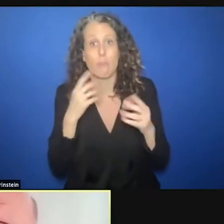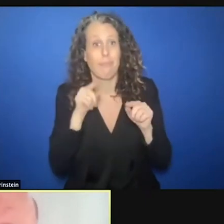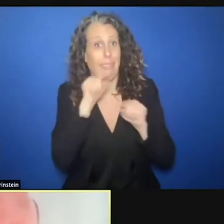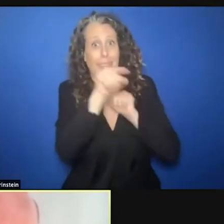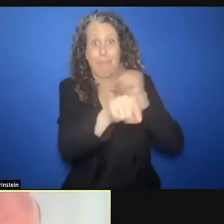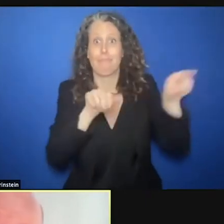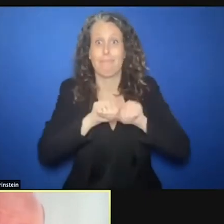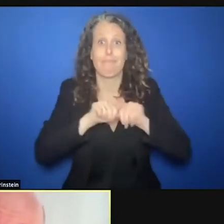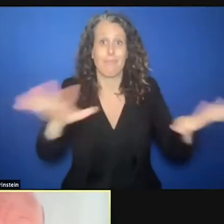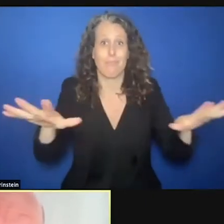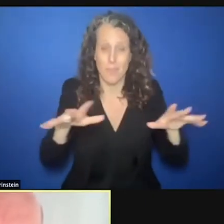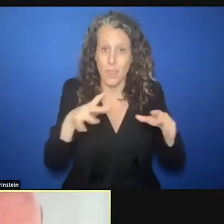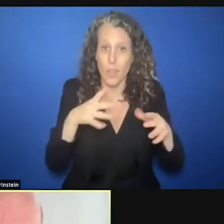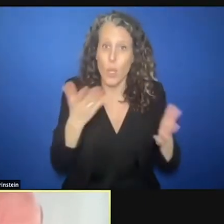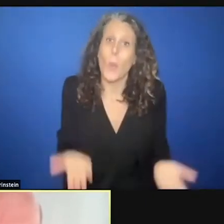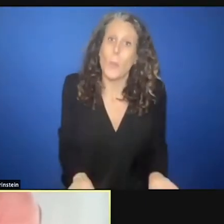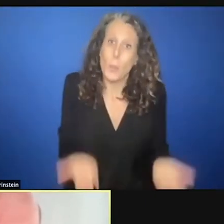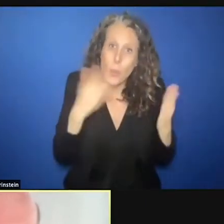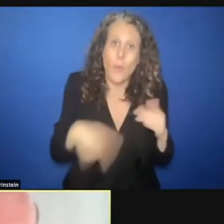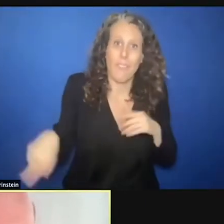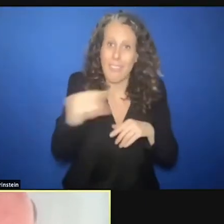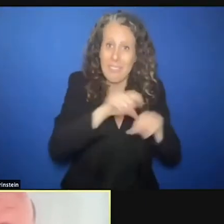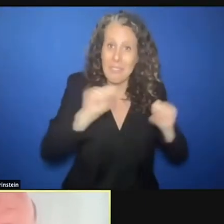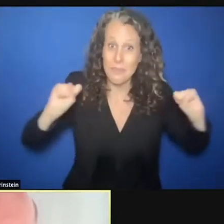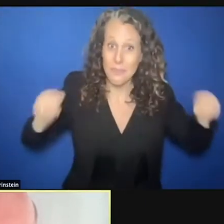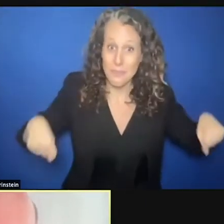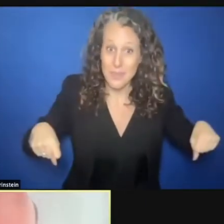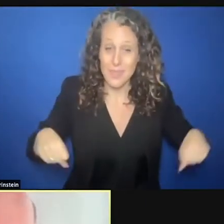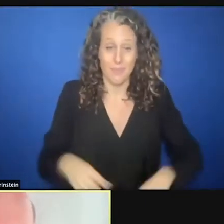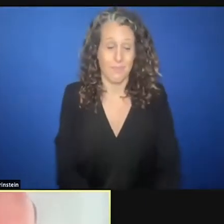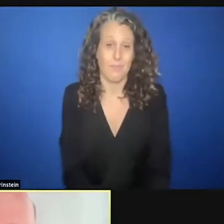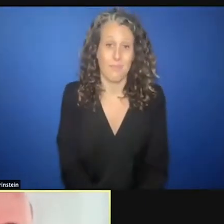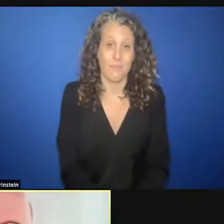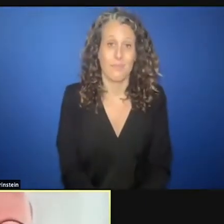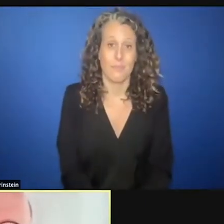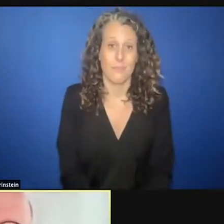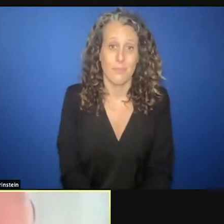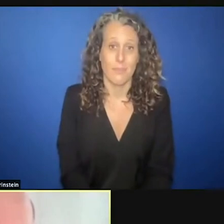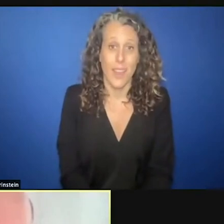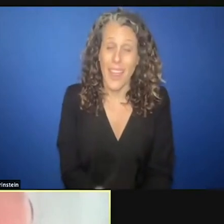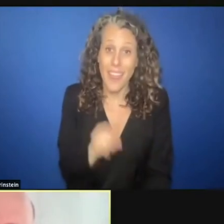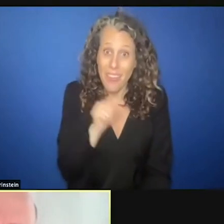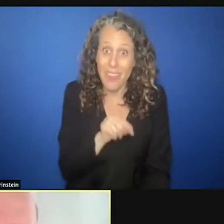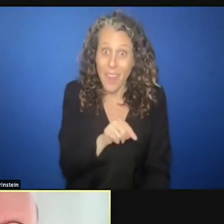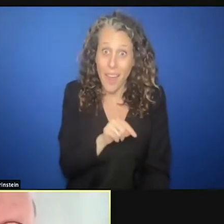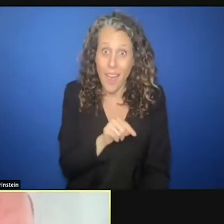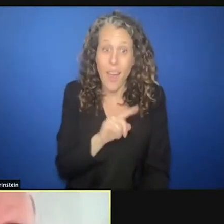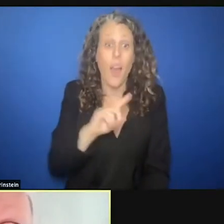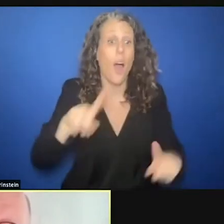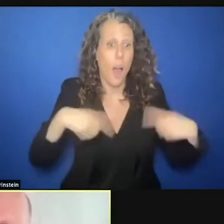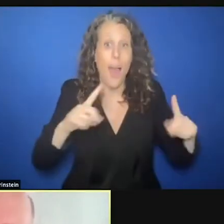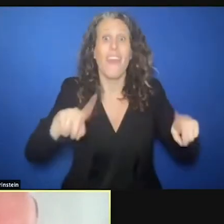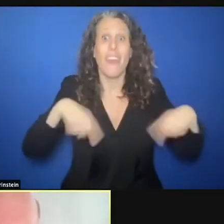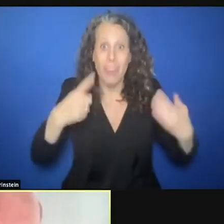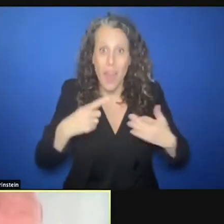They improve the pro cap capacity and here we can do more than only describing the problem.